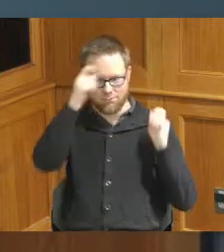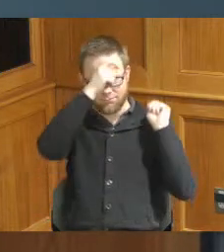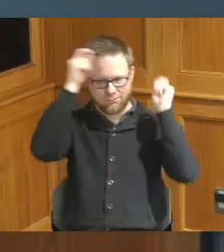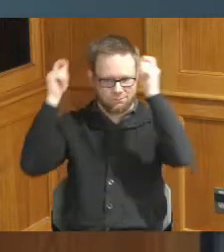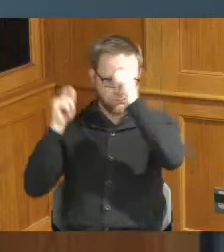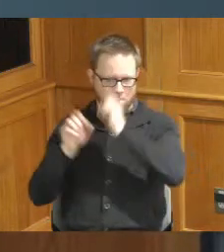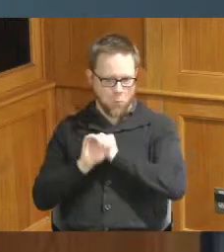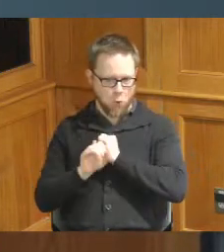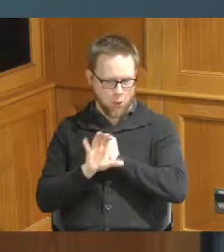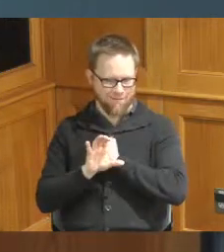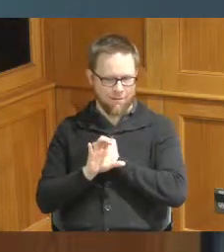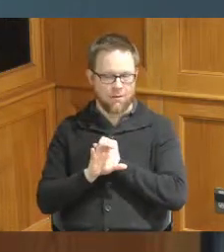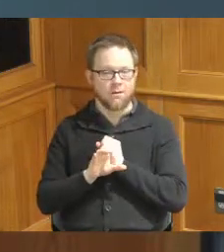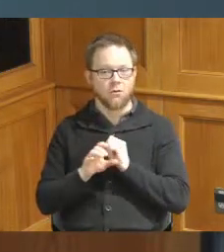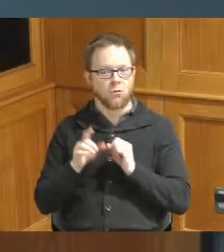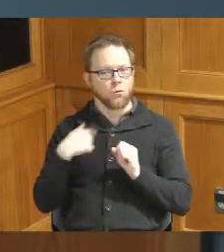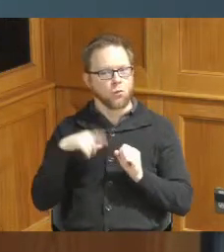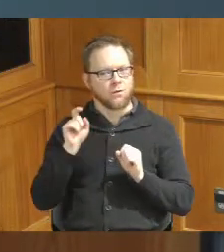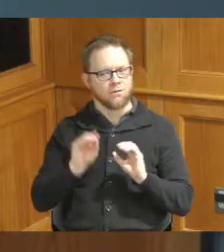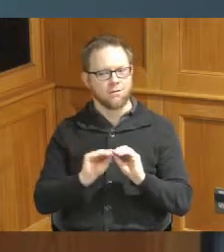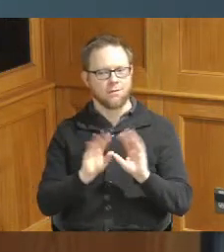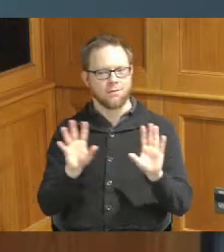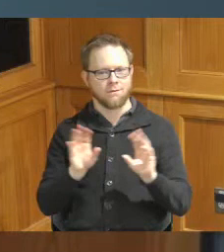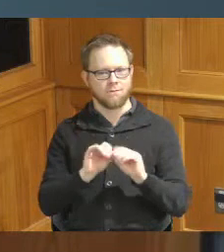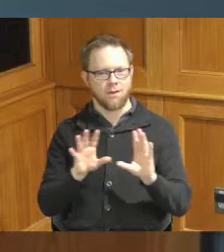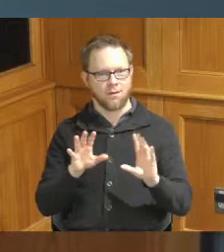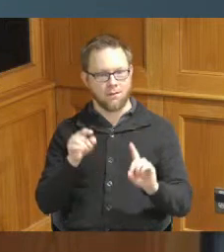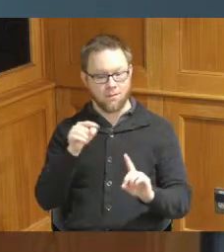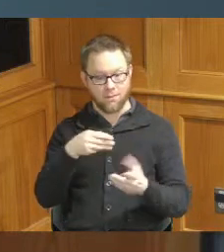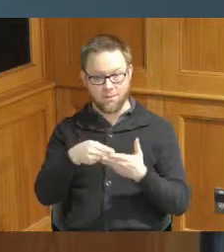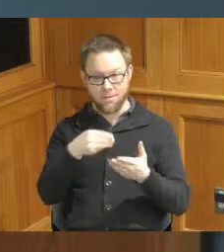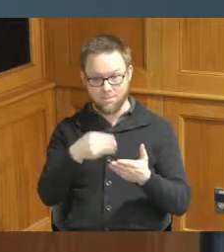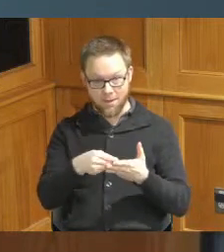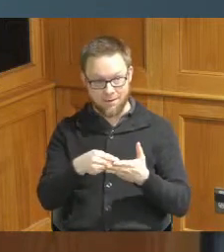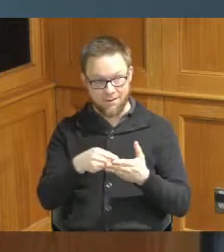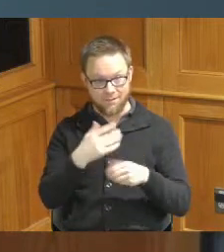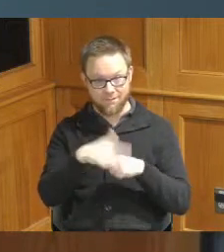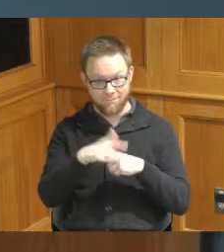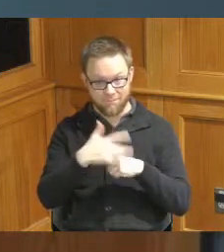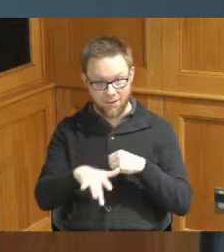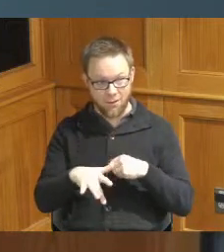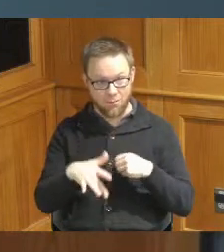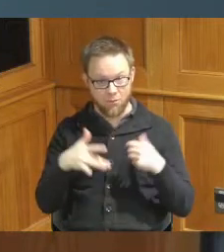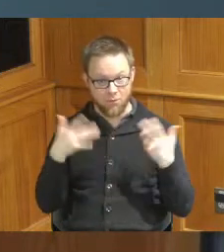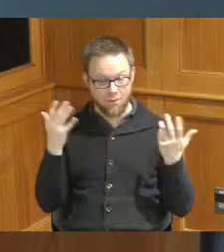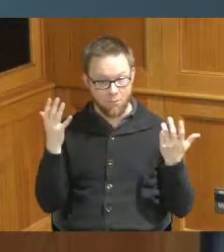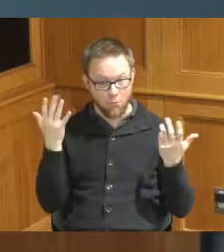there needs to be some clarity on there that these dollars are made available by the Hamilton County